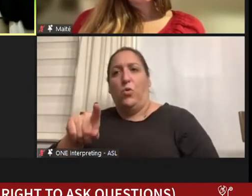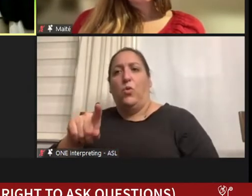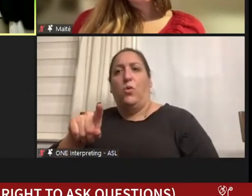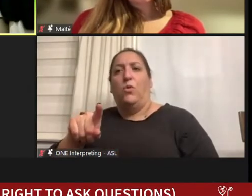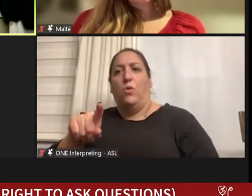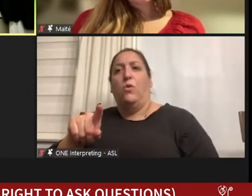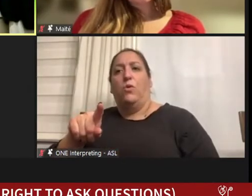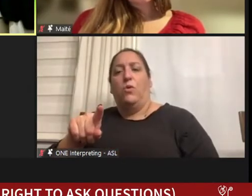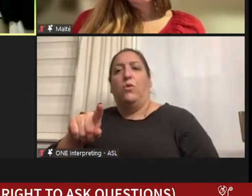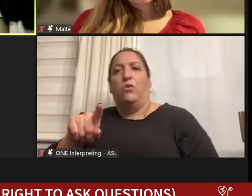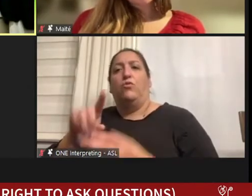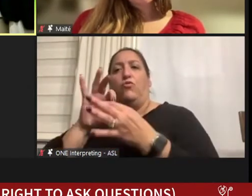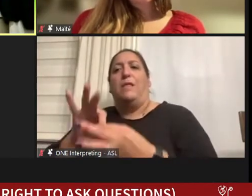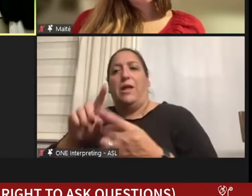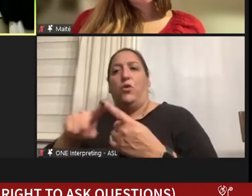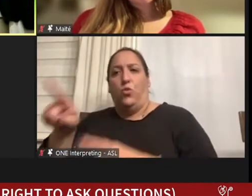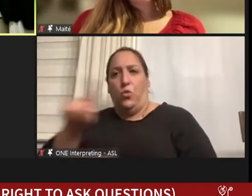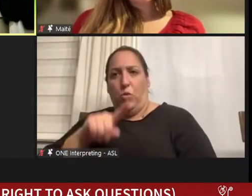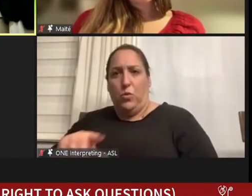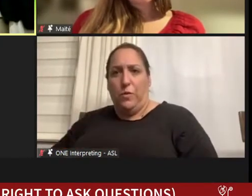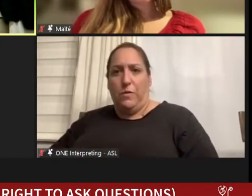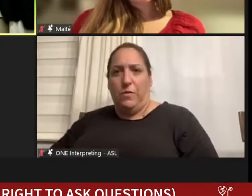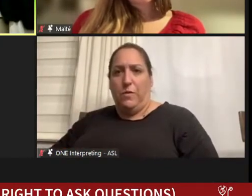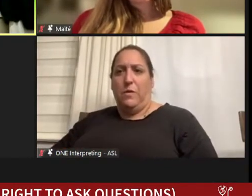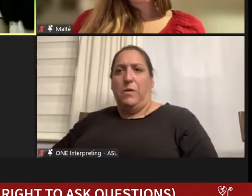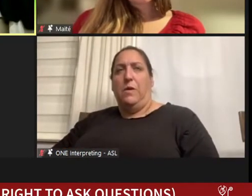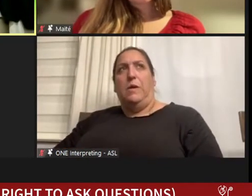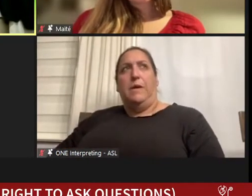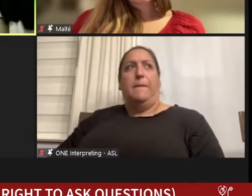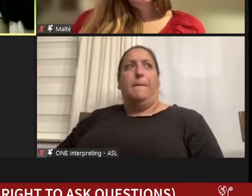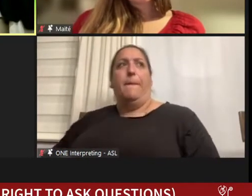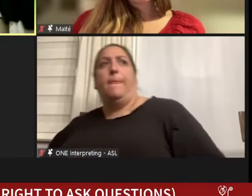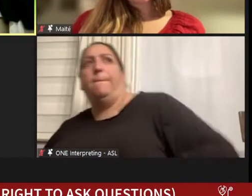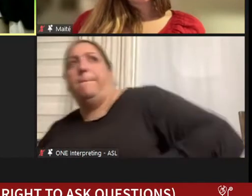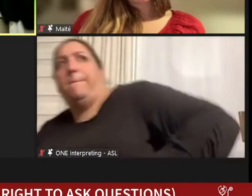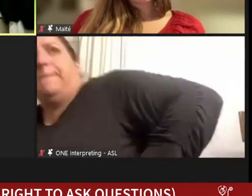to you. >>DR. DROST: